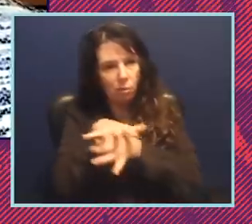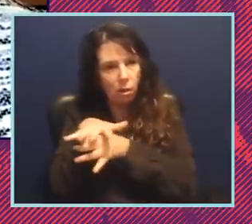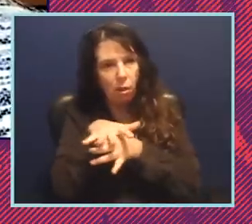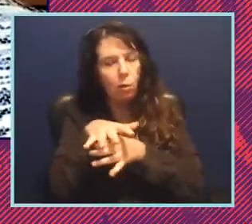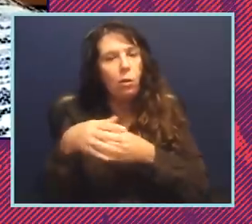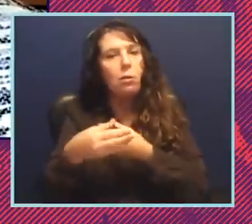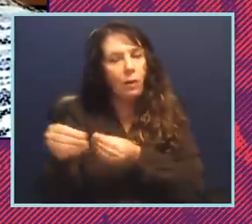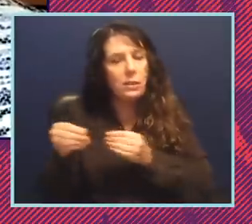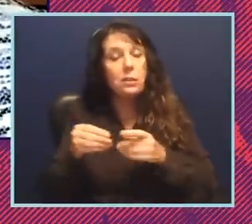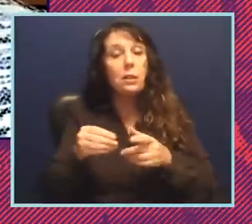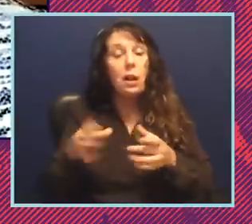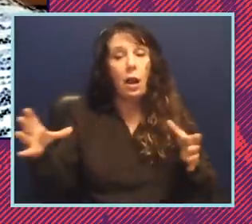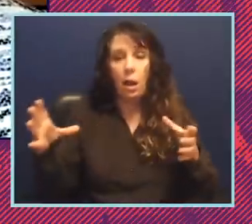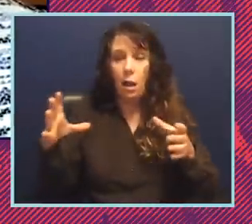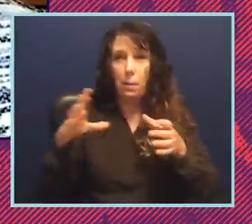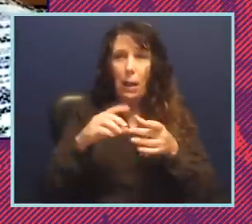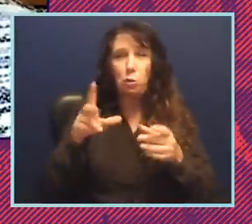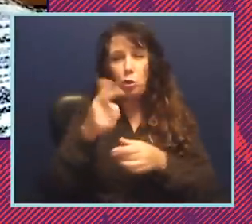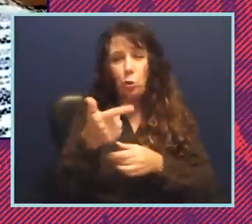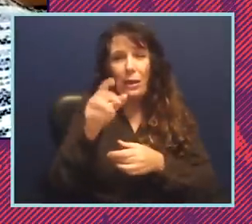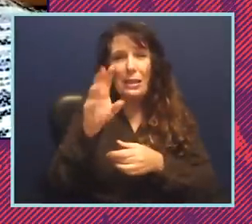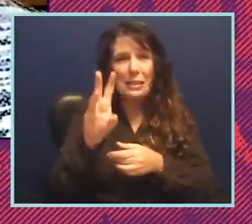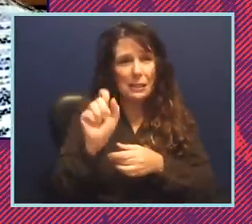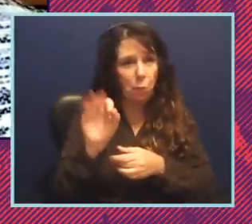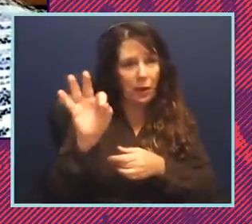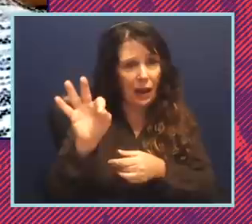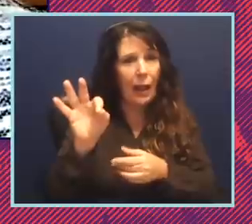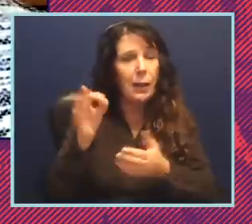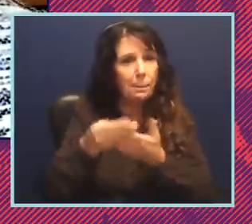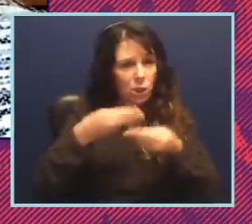budgets of around 26.9 and part of what we're planning to do you know this well because